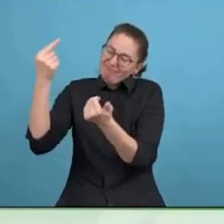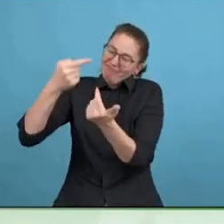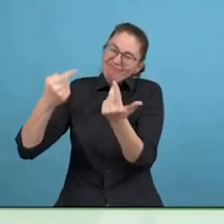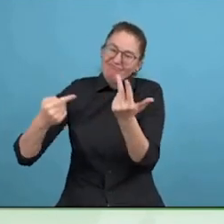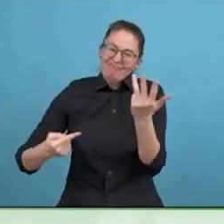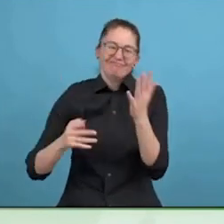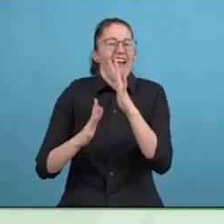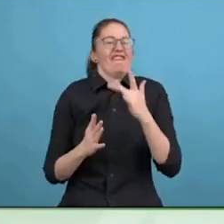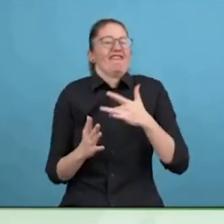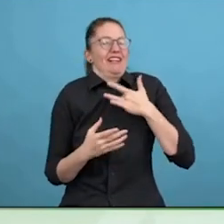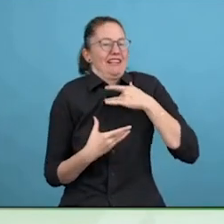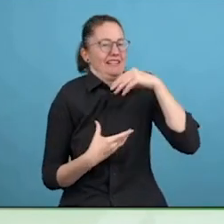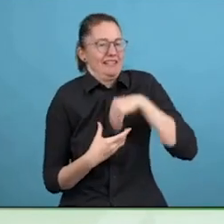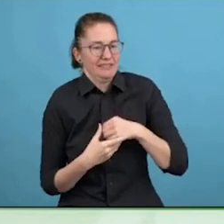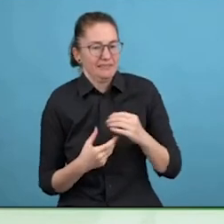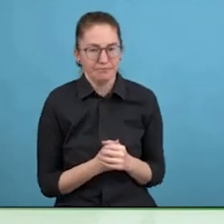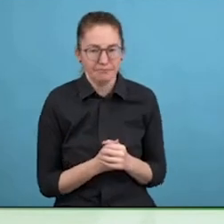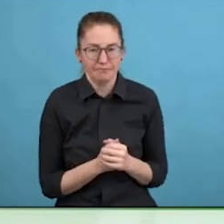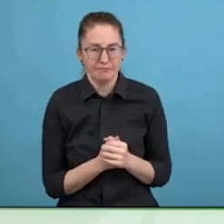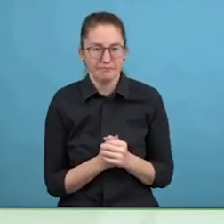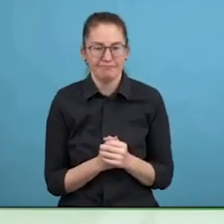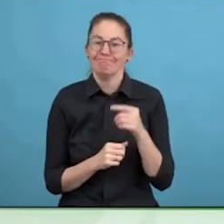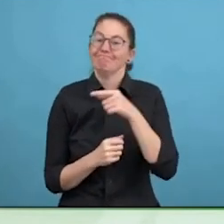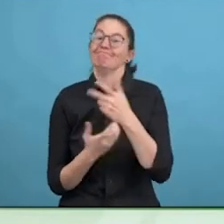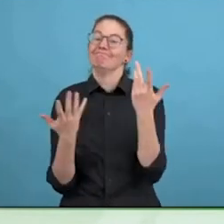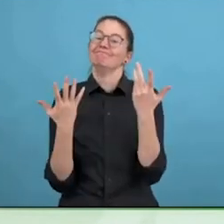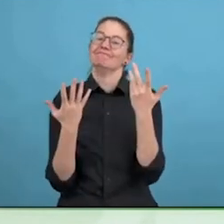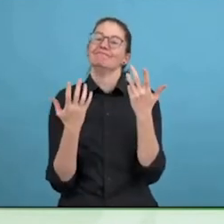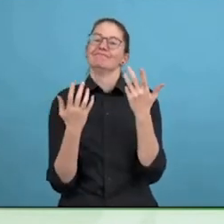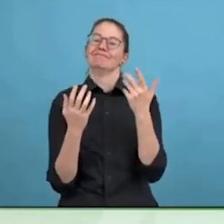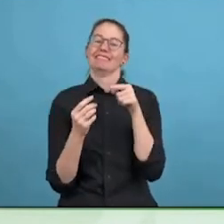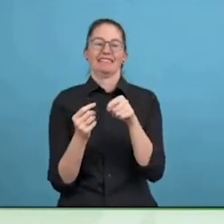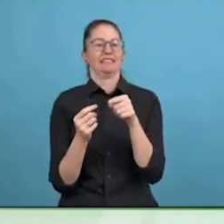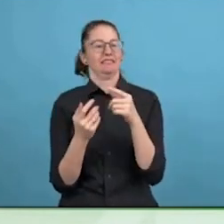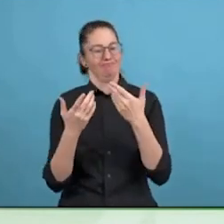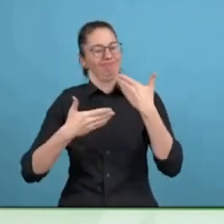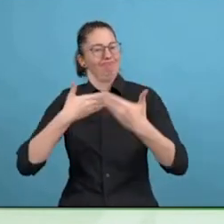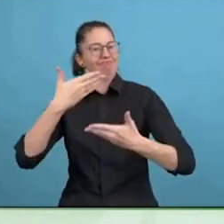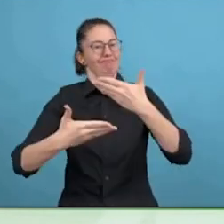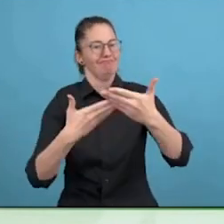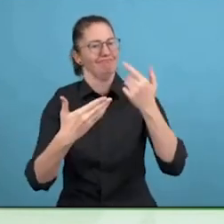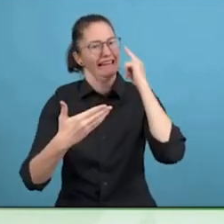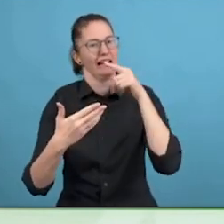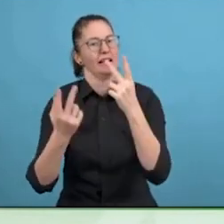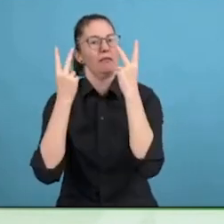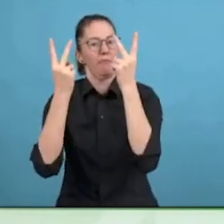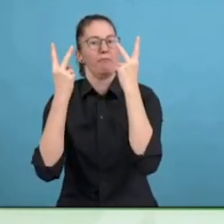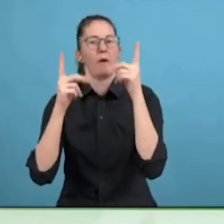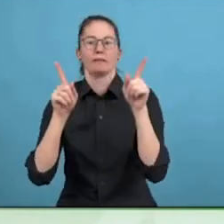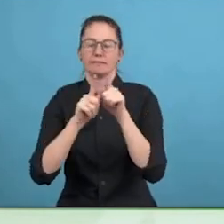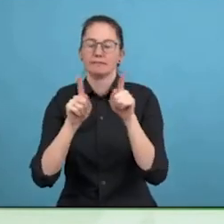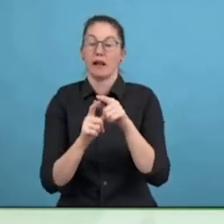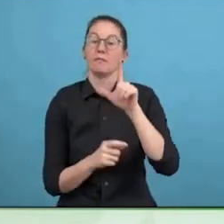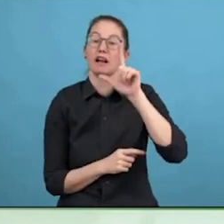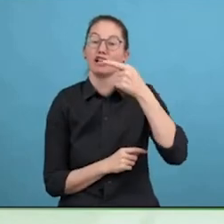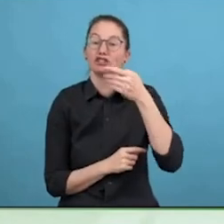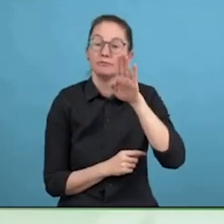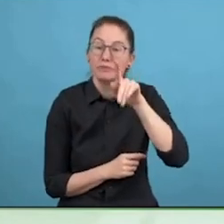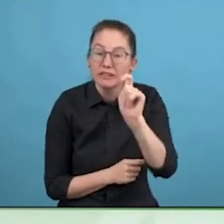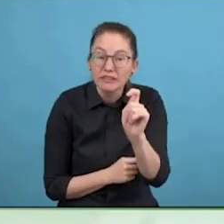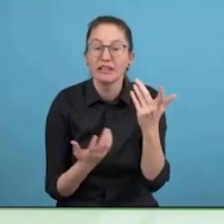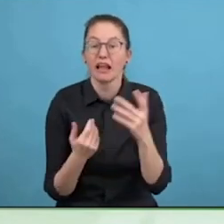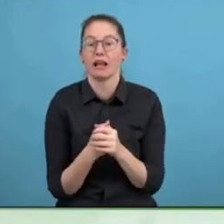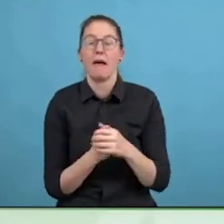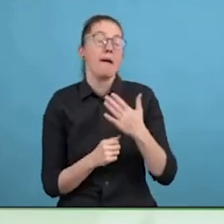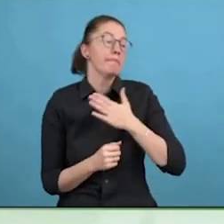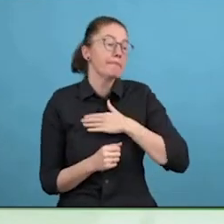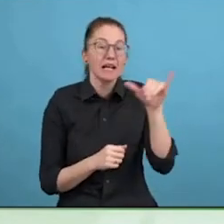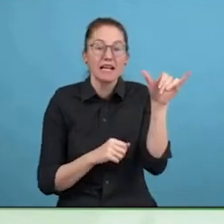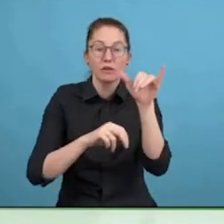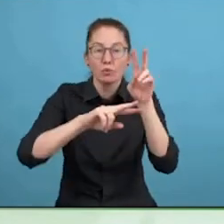and more the human race is going to sentience where that matters.